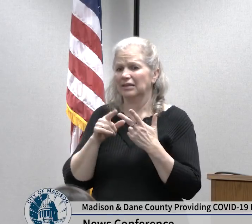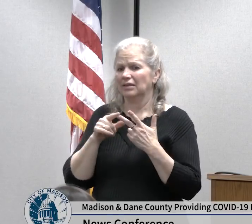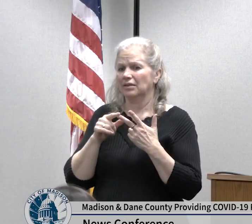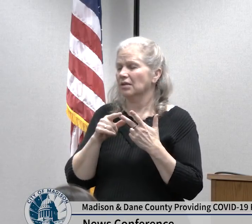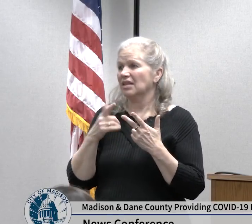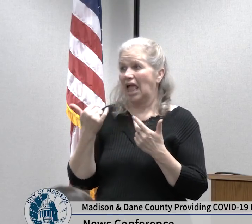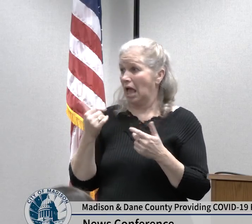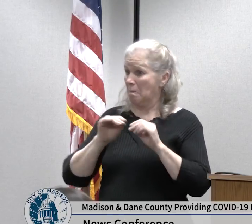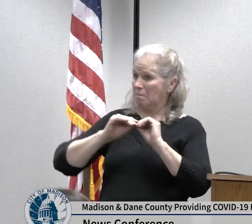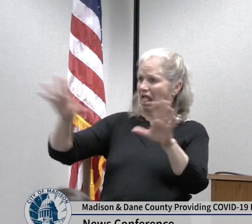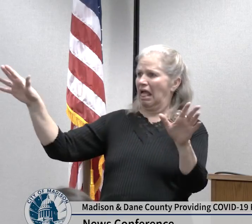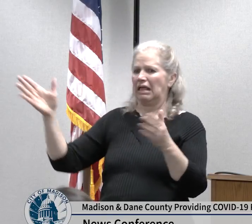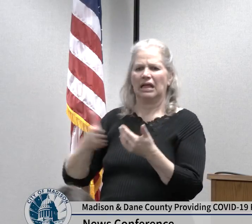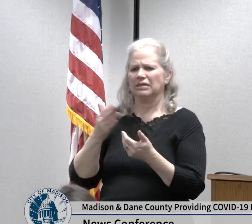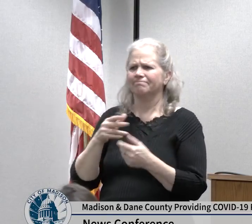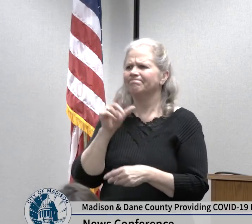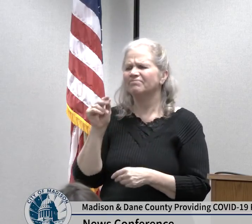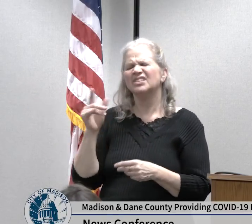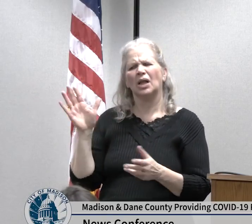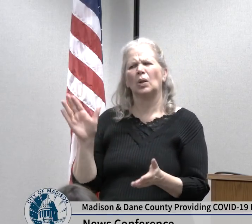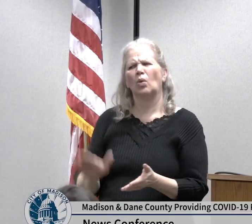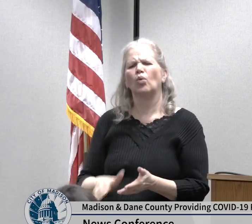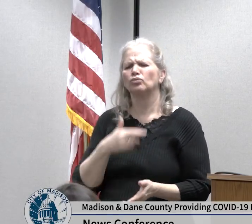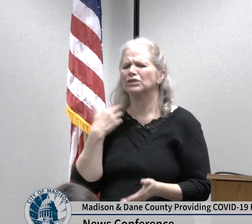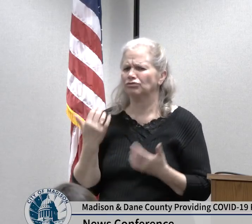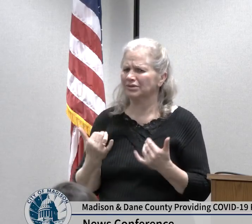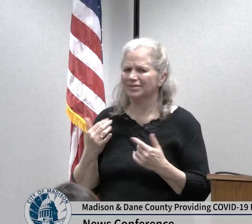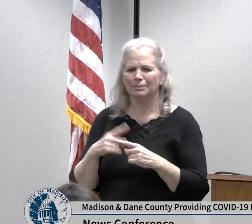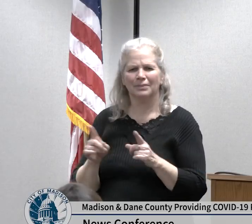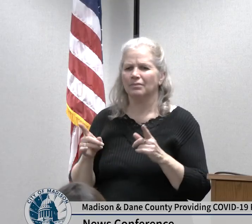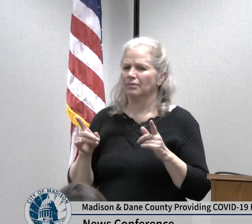need to ask everyone to be a public health practitioner and advocate and to